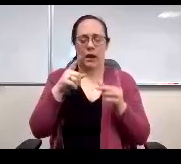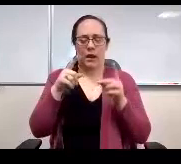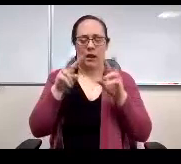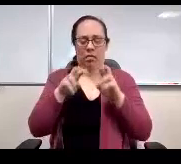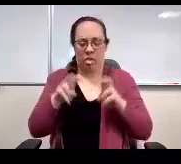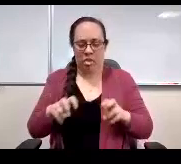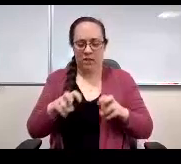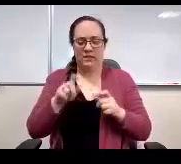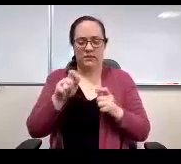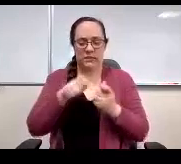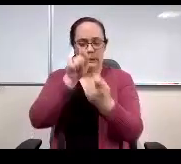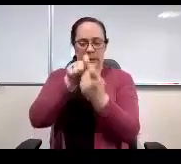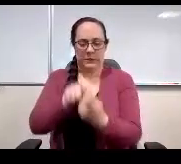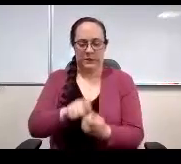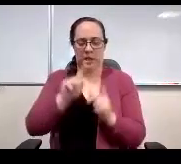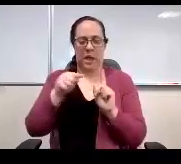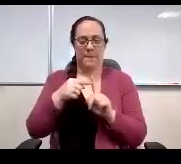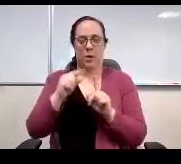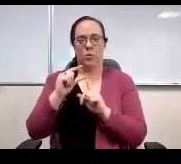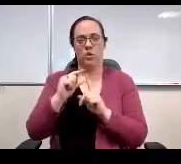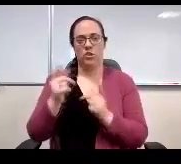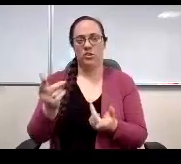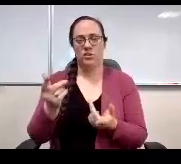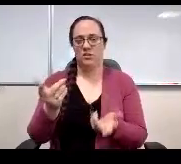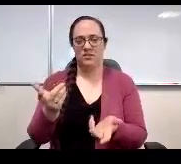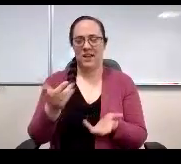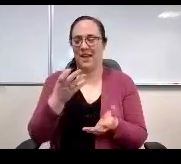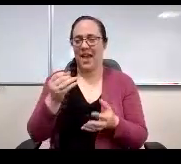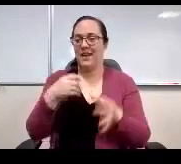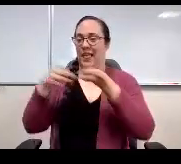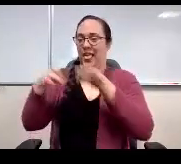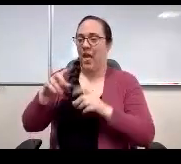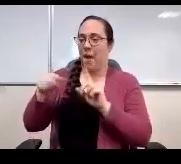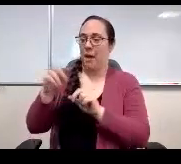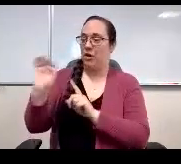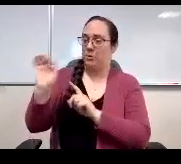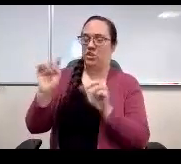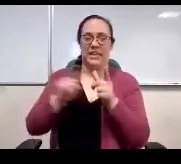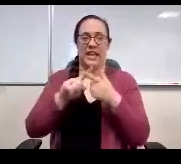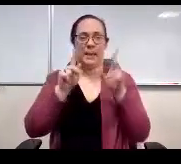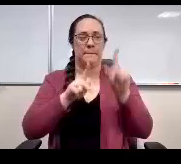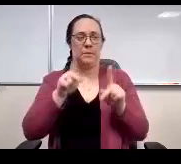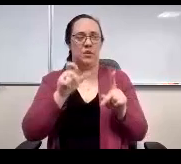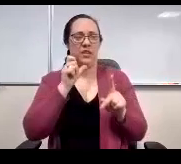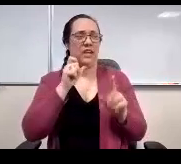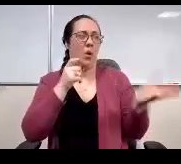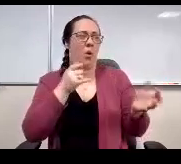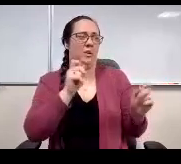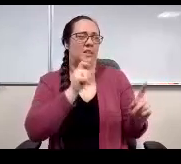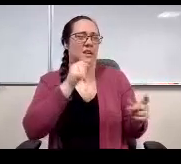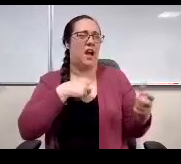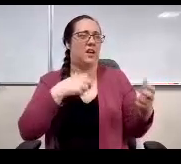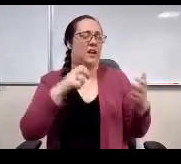the semantics of defined emergency and somebody take us with that. So let me just throw this out with a vacation.